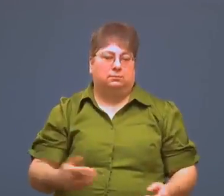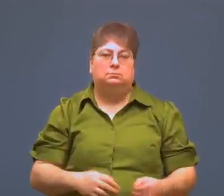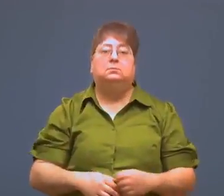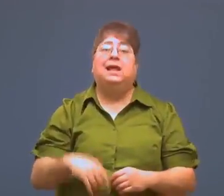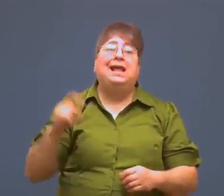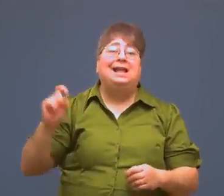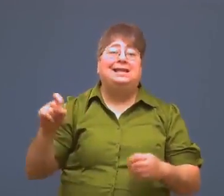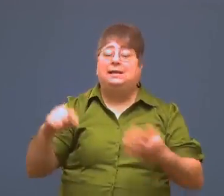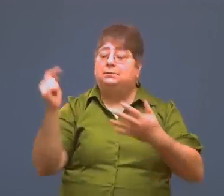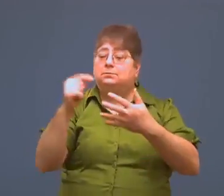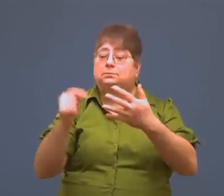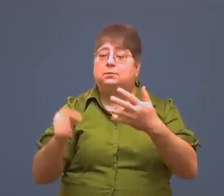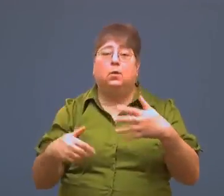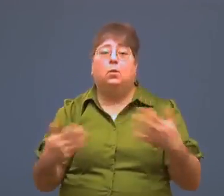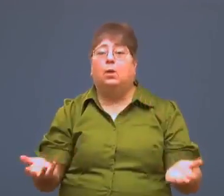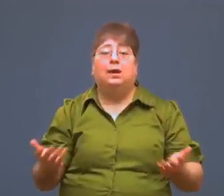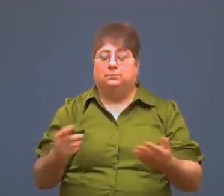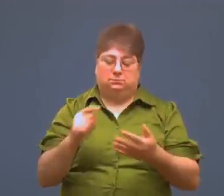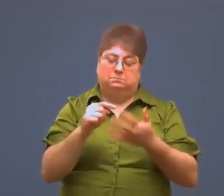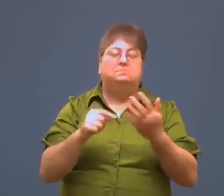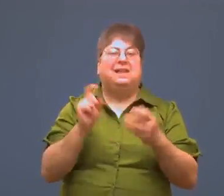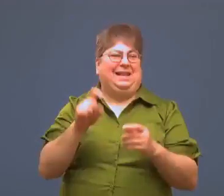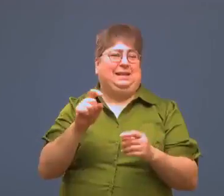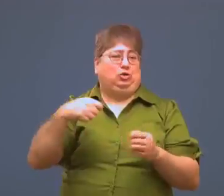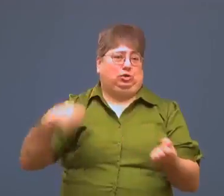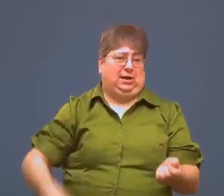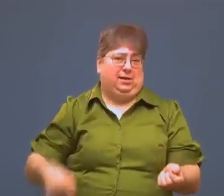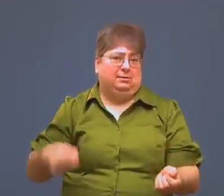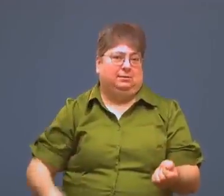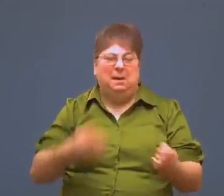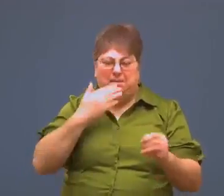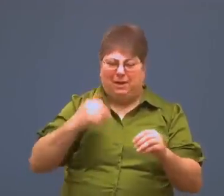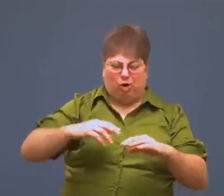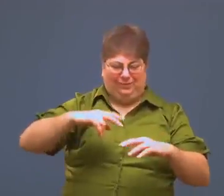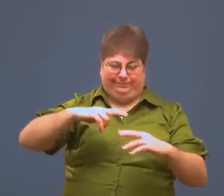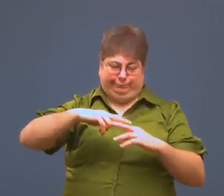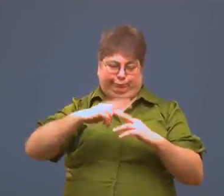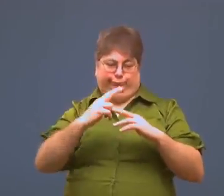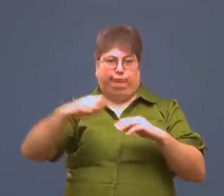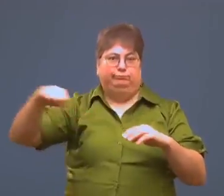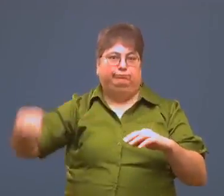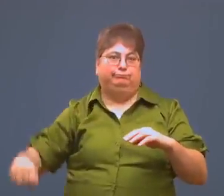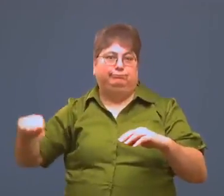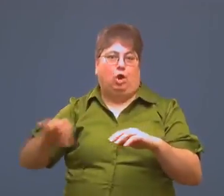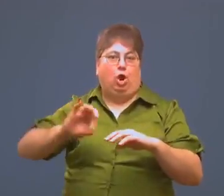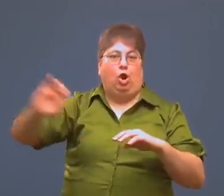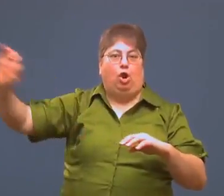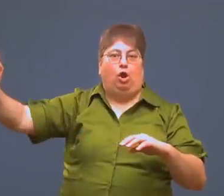Here's what you'll need:a jack. A hydraulic jack with the long handle is best.